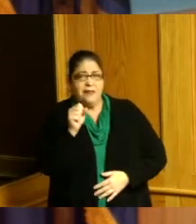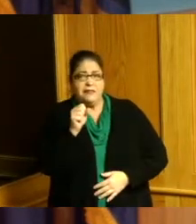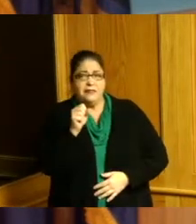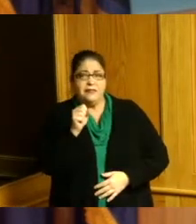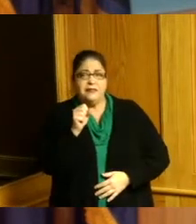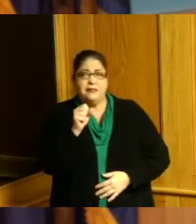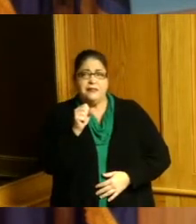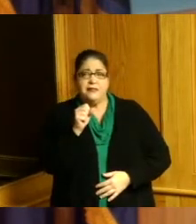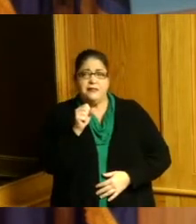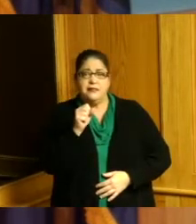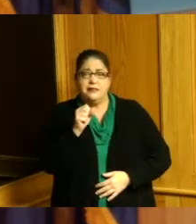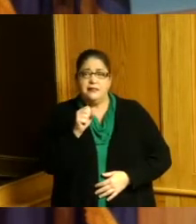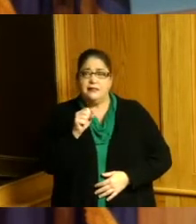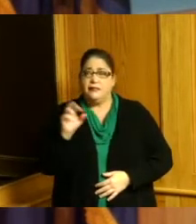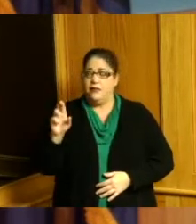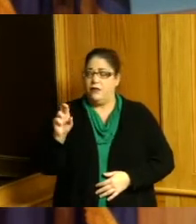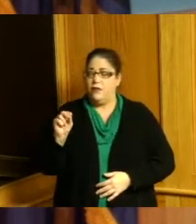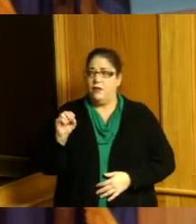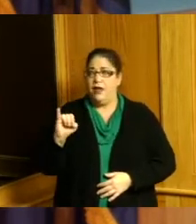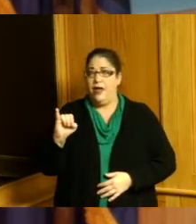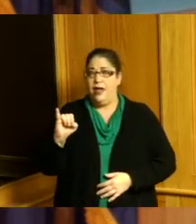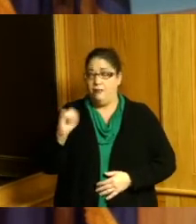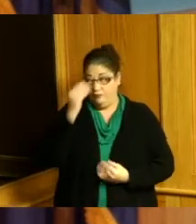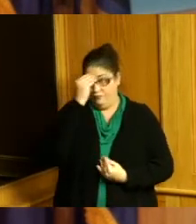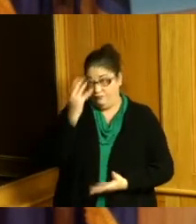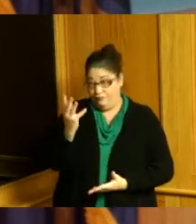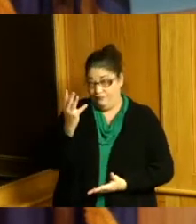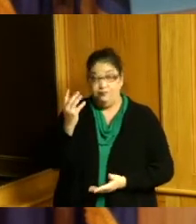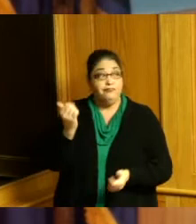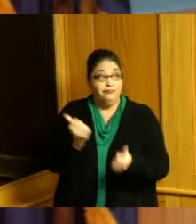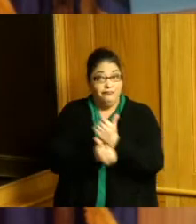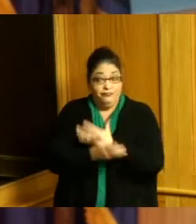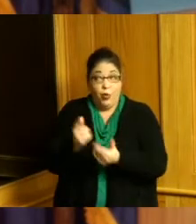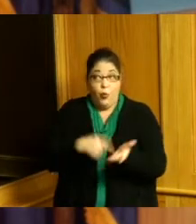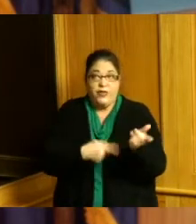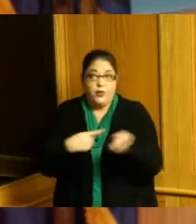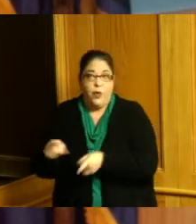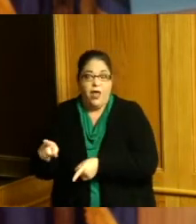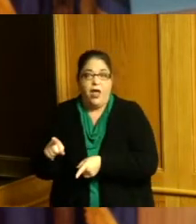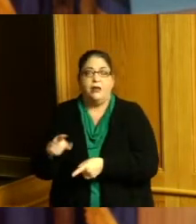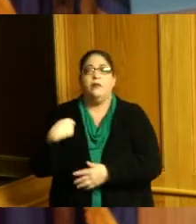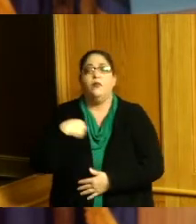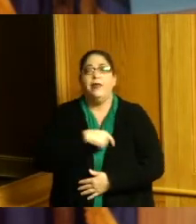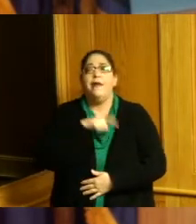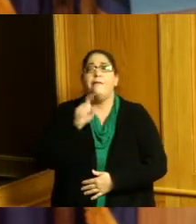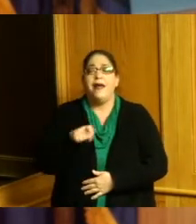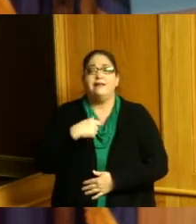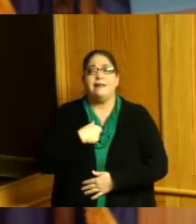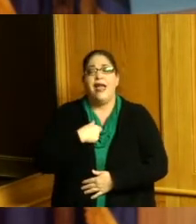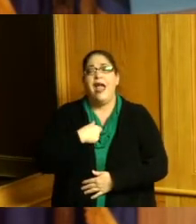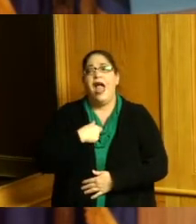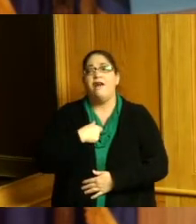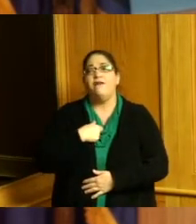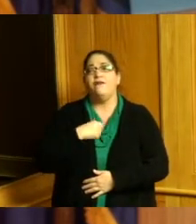an ROI to the voters just like any corporation we must have a return on investment and so with that